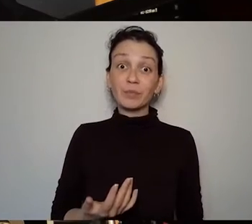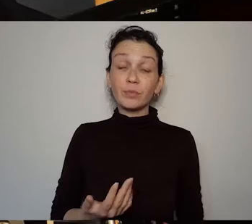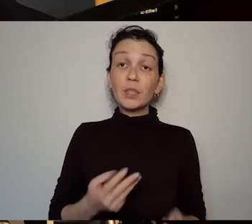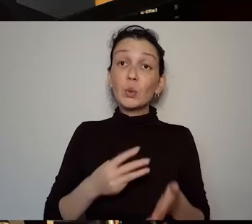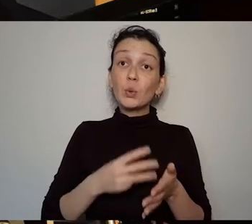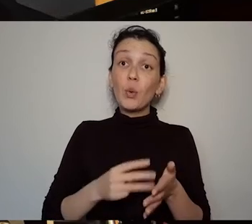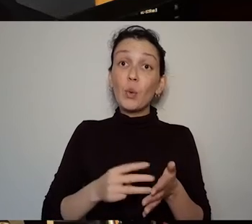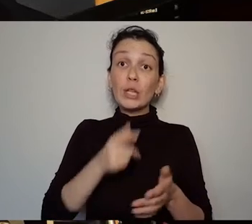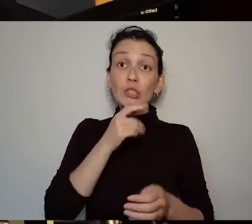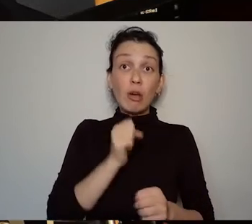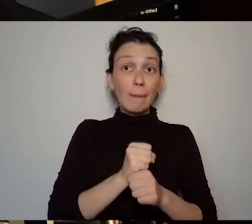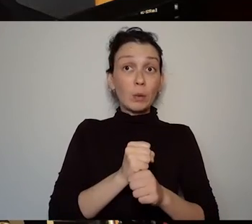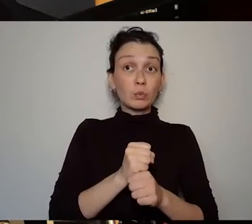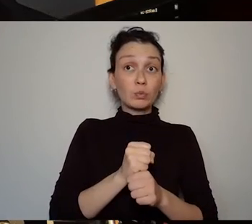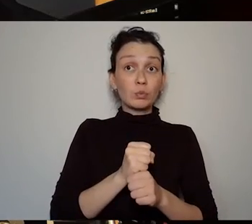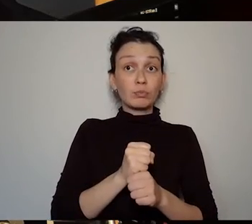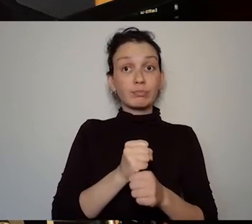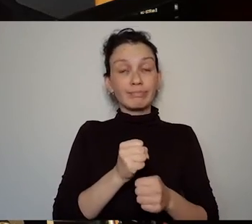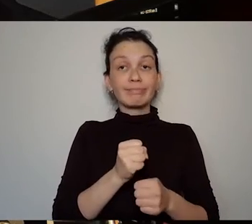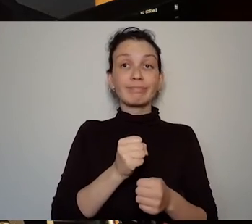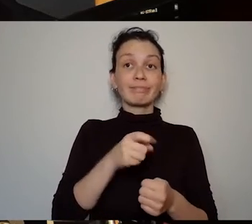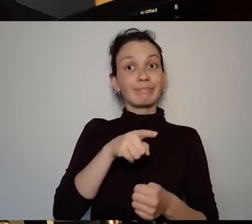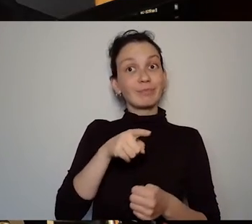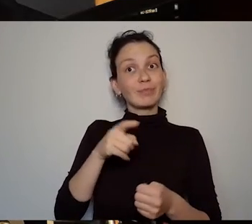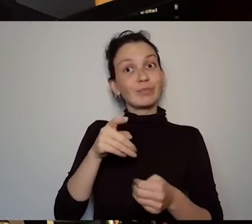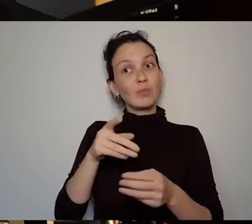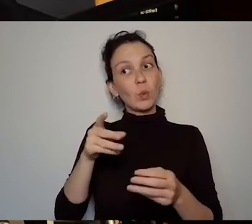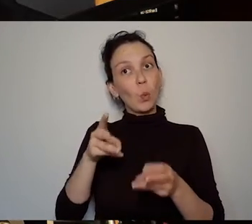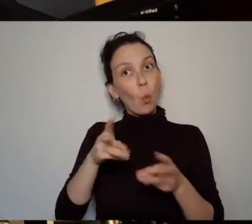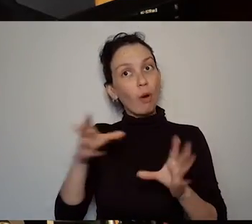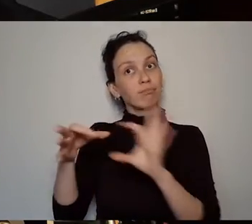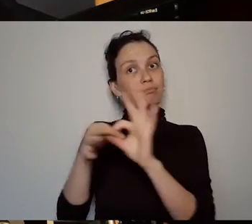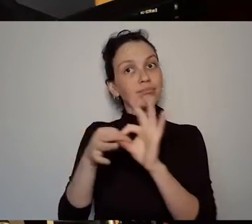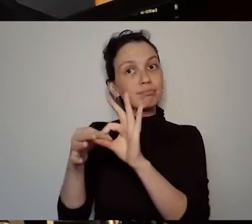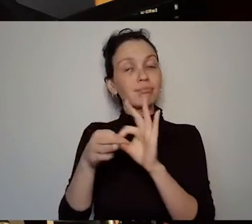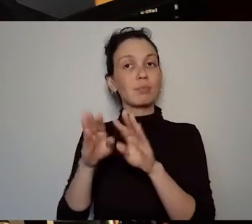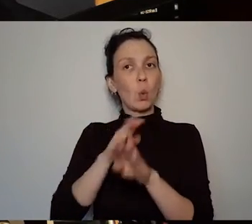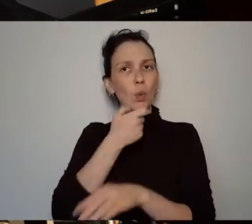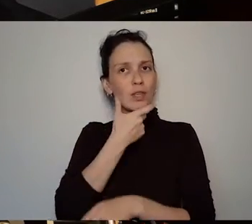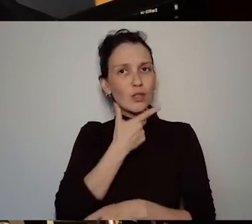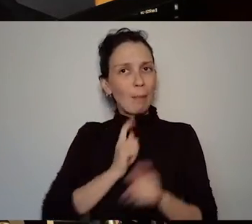that you're working with the Dublin Theatre of the Deaf. You're referencing that there's a Deaf woman